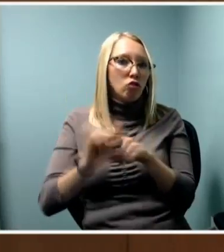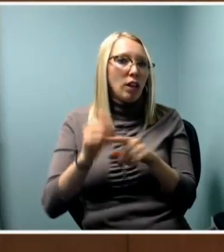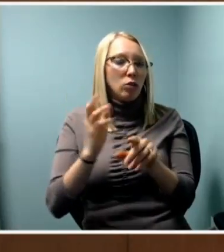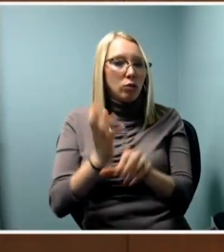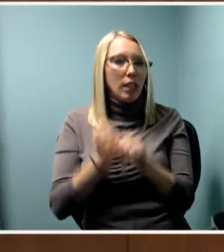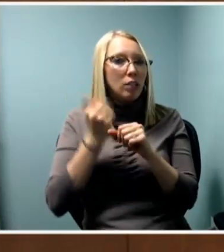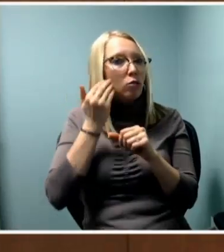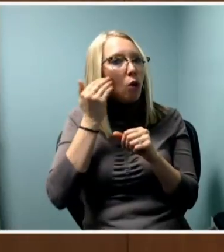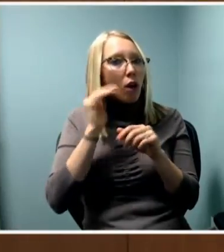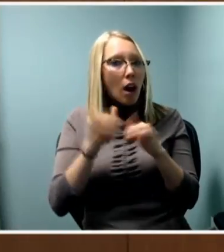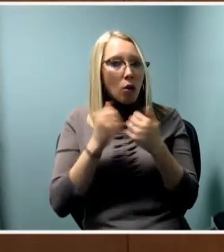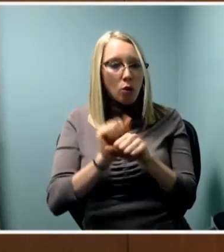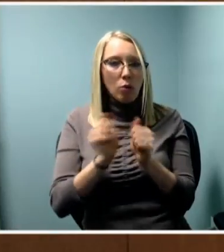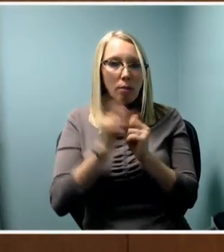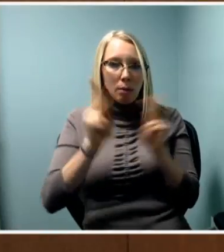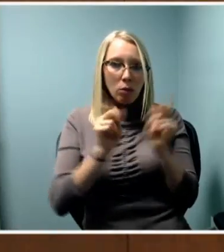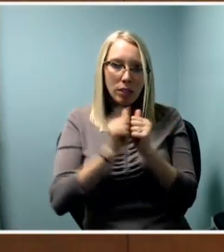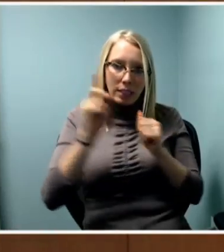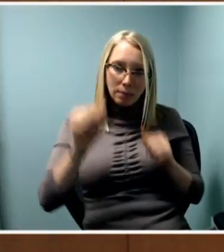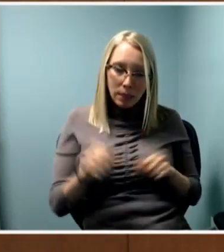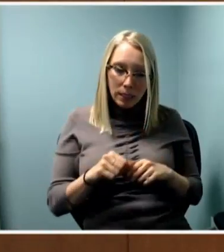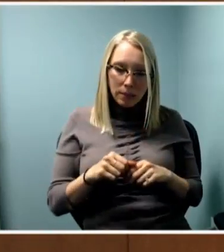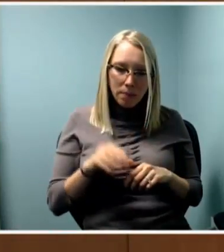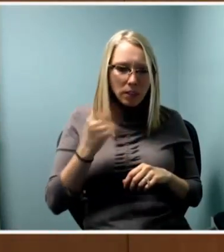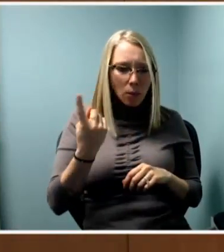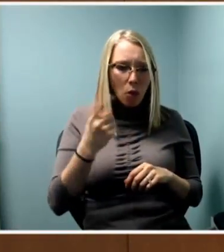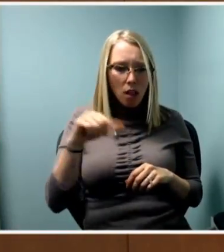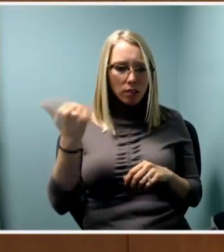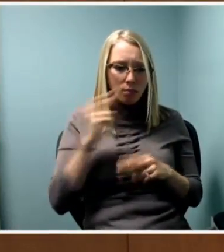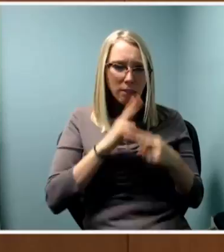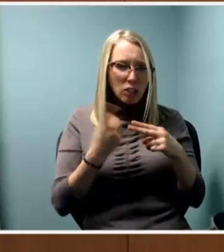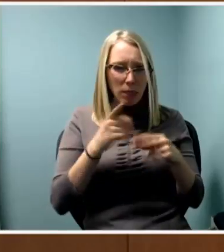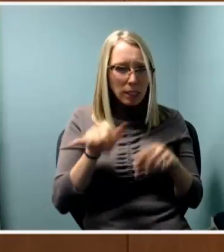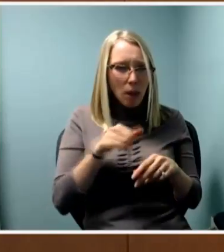Somebody mentioned something very similar to this-- I think Alana said something similar to this--